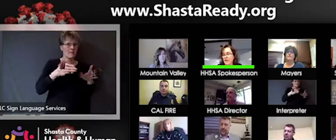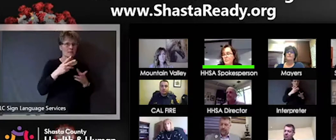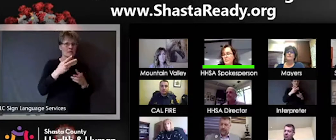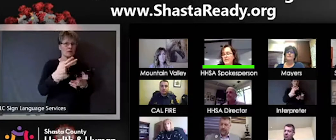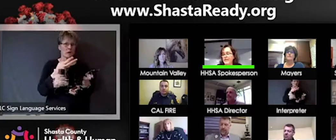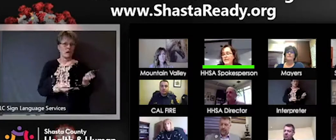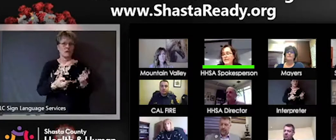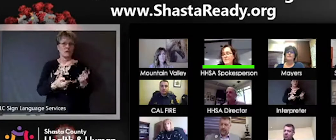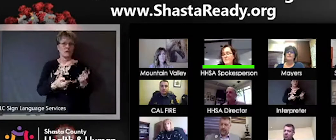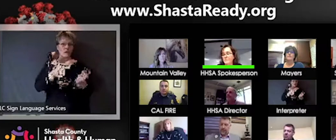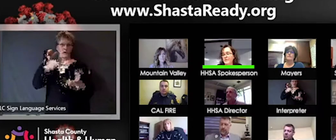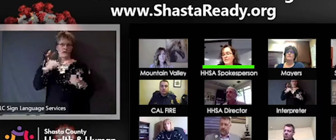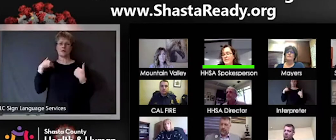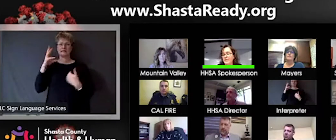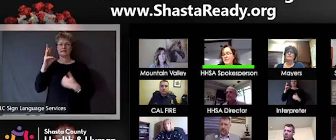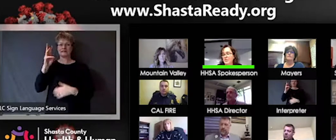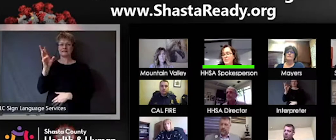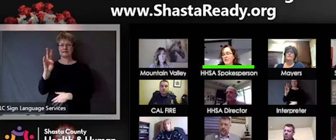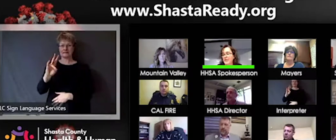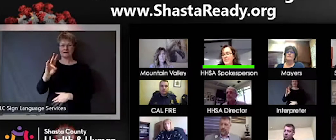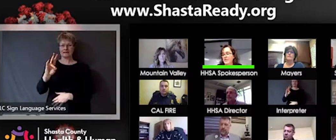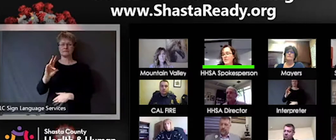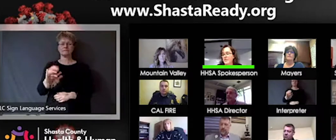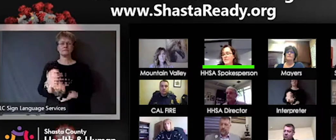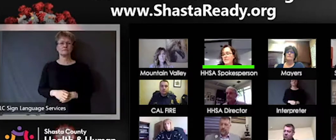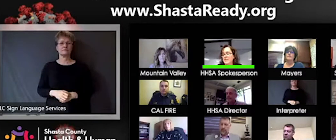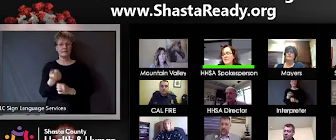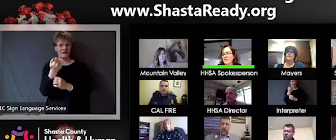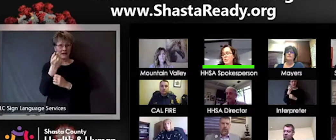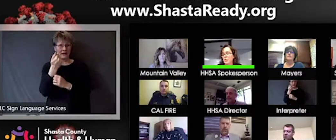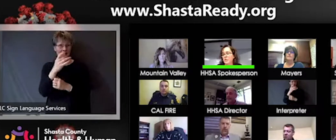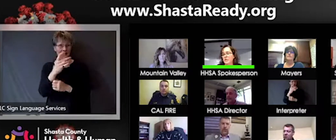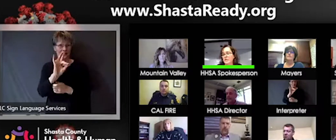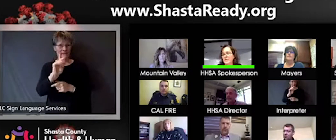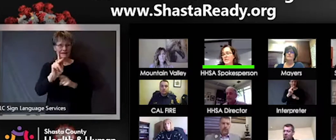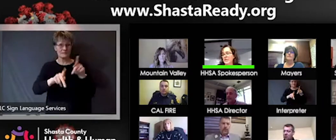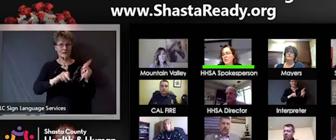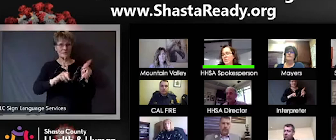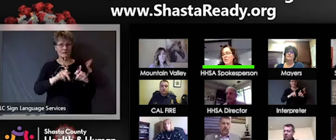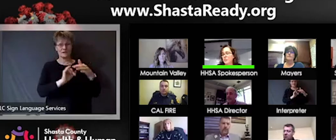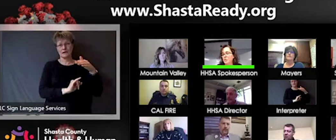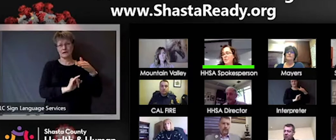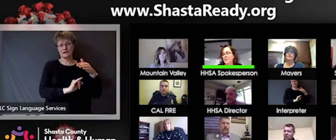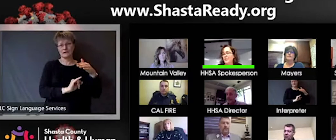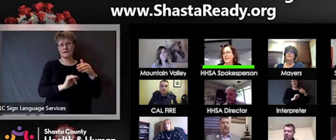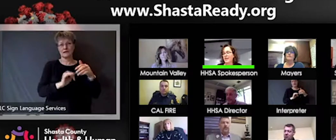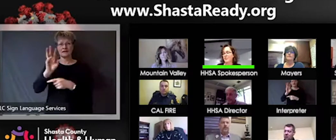We've got 18 people in isolation right now, 67 in quarantine, two who have